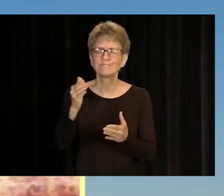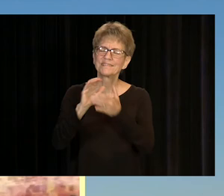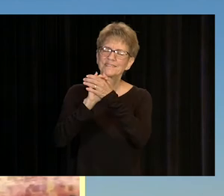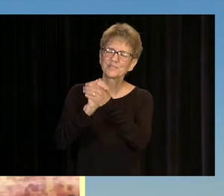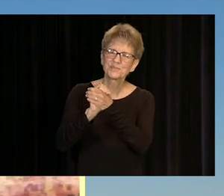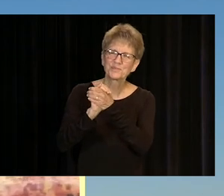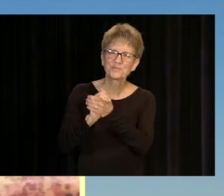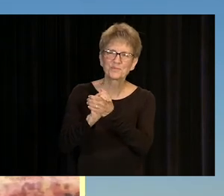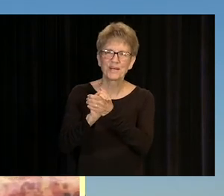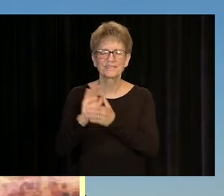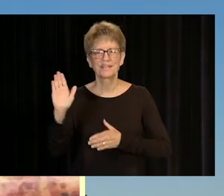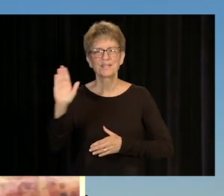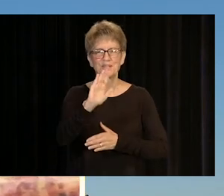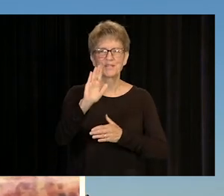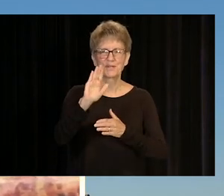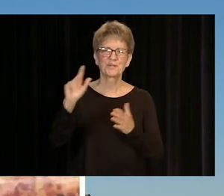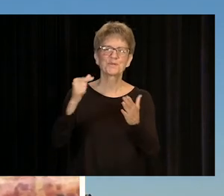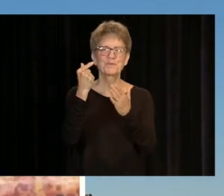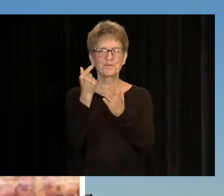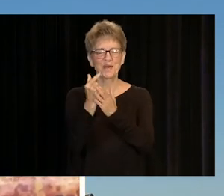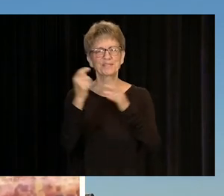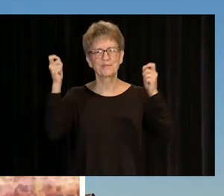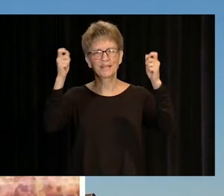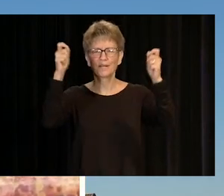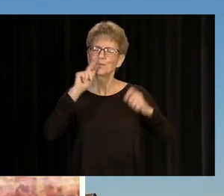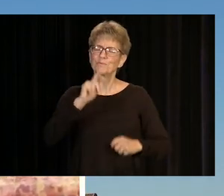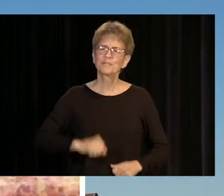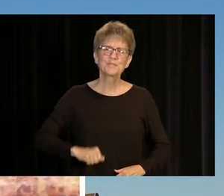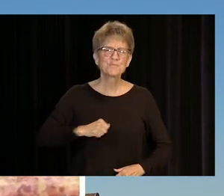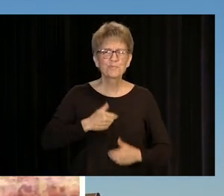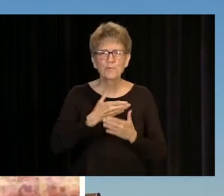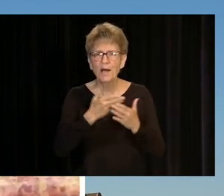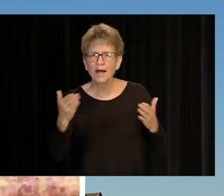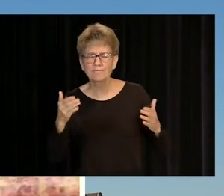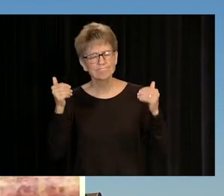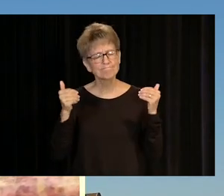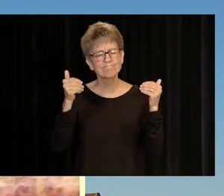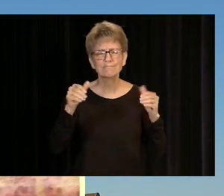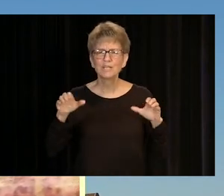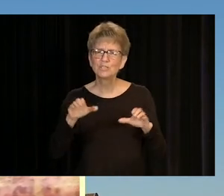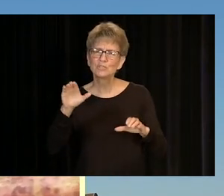I WANTED TO SAY CONGRATULATIONS ON YOUR GRADUATION, SO PROUD OF YOU GUYS!